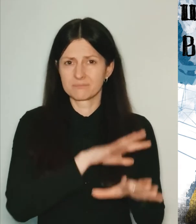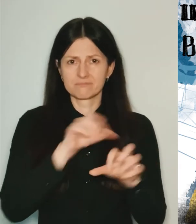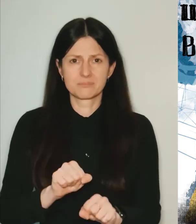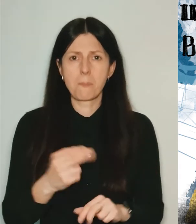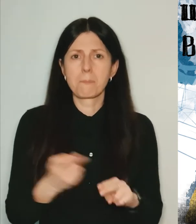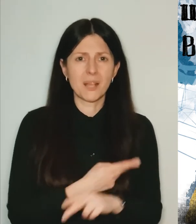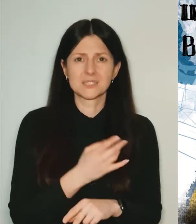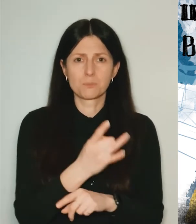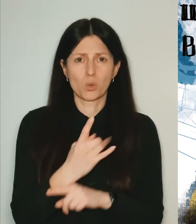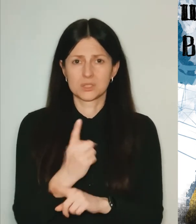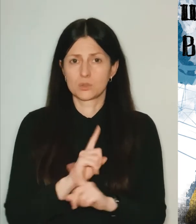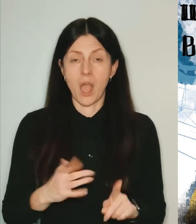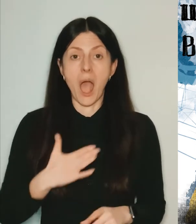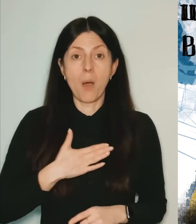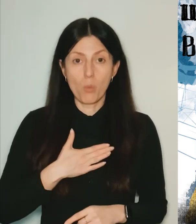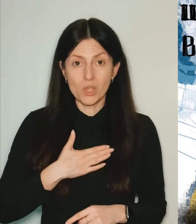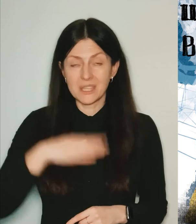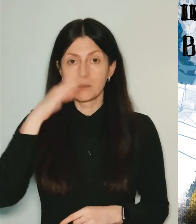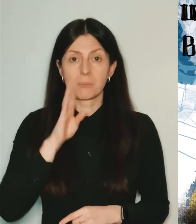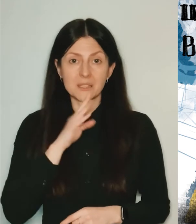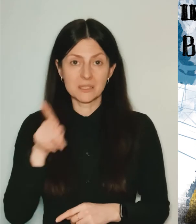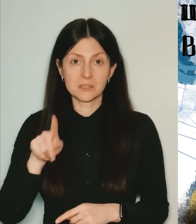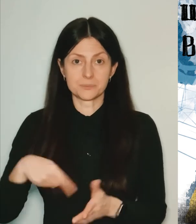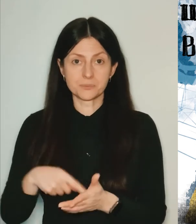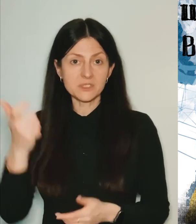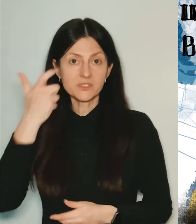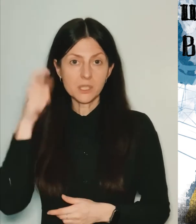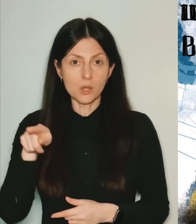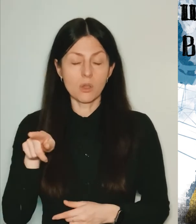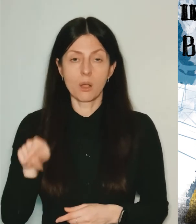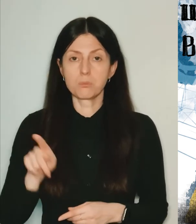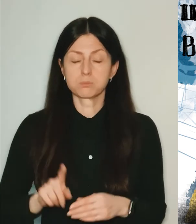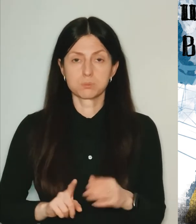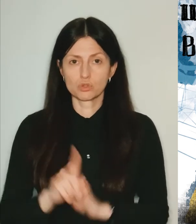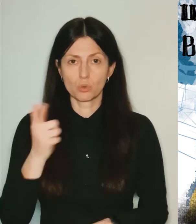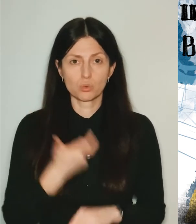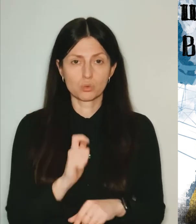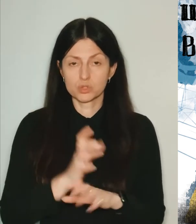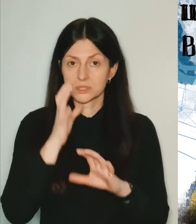and mine – in Kharkiv which has been shelled severely.